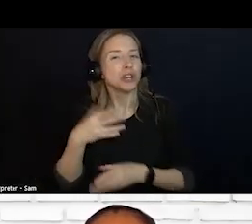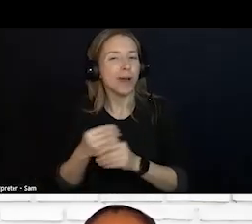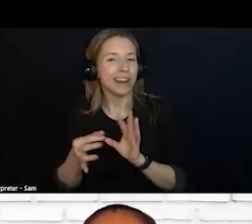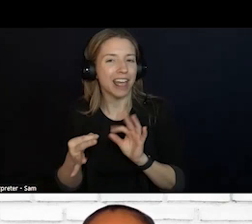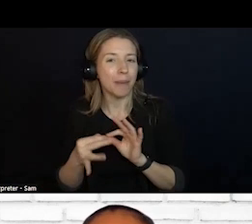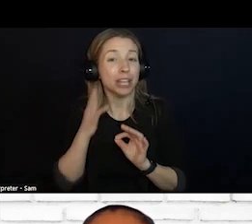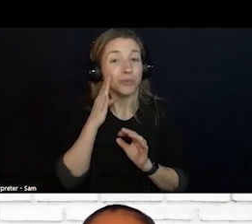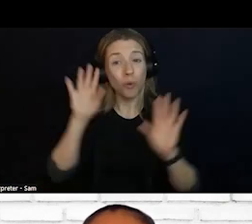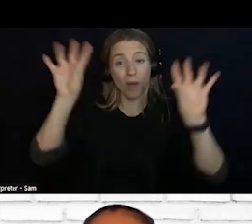ON THE SIDE AND TOP ON THE PAST,